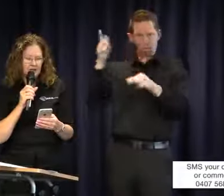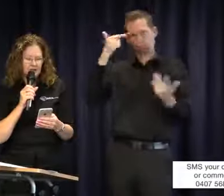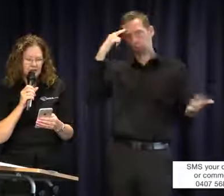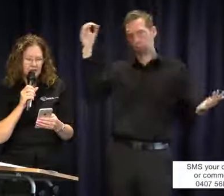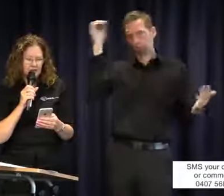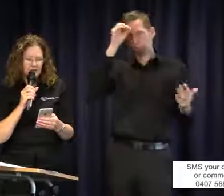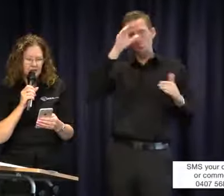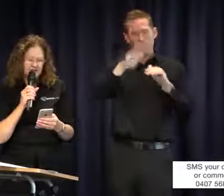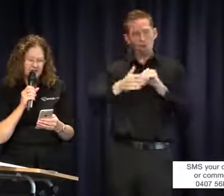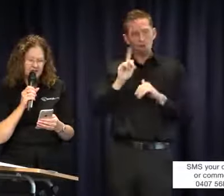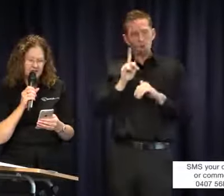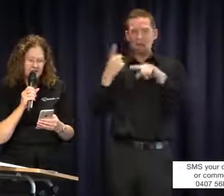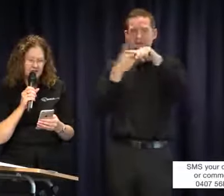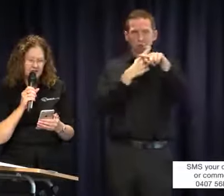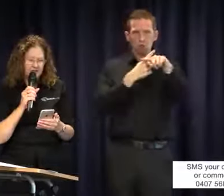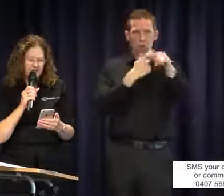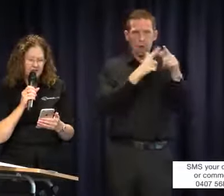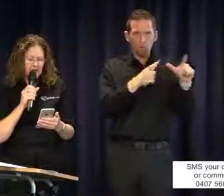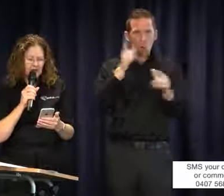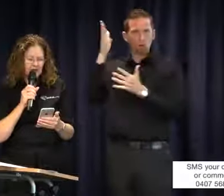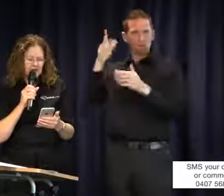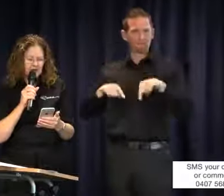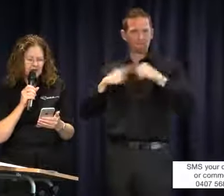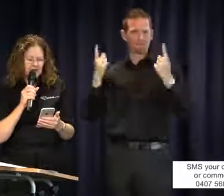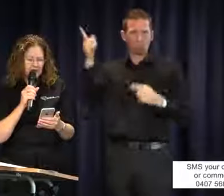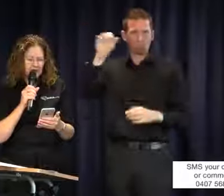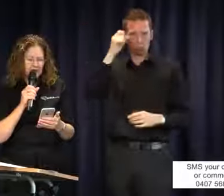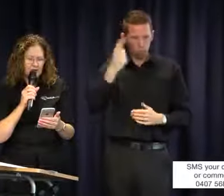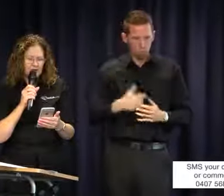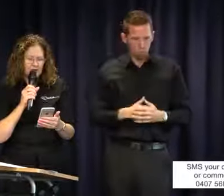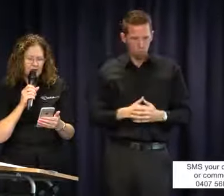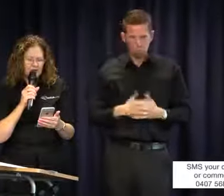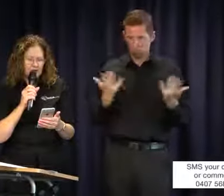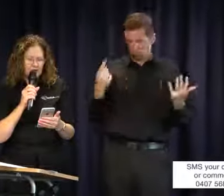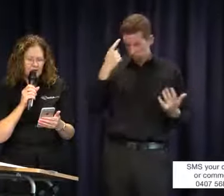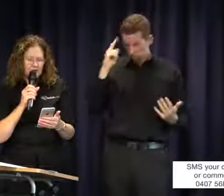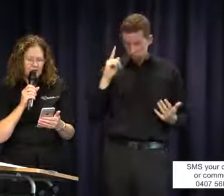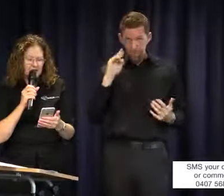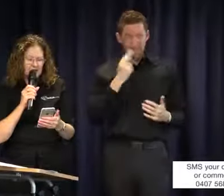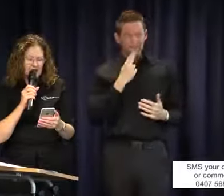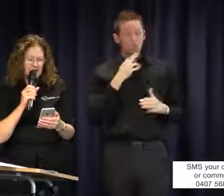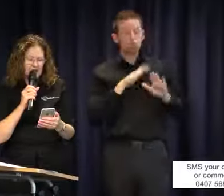and Auslan are different as deaf children are going to need to rely on live captioning